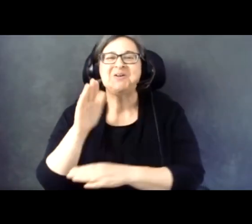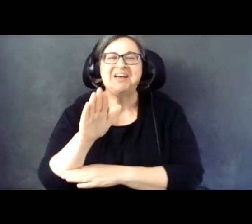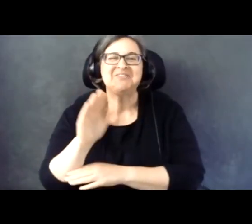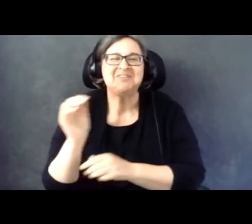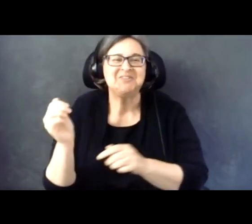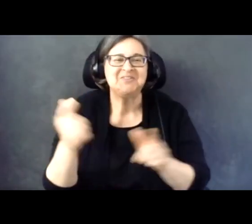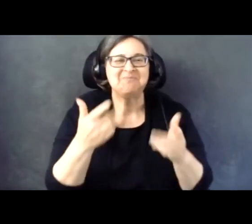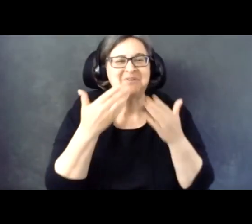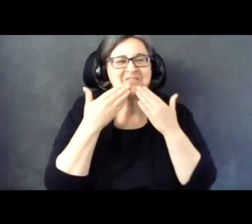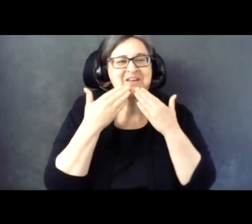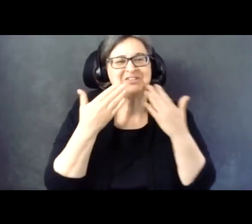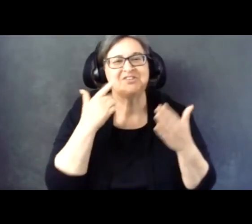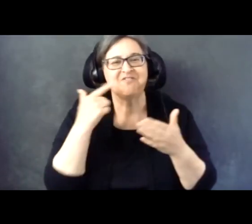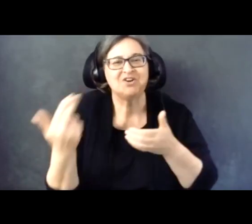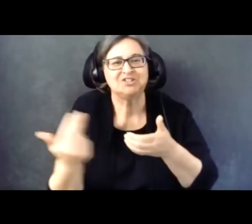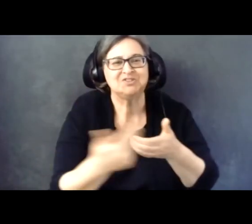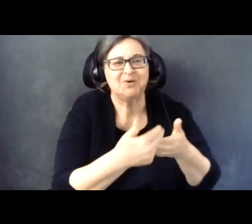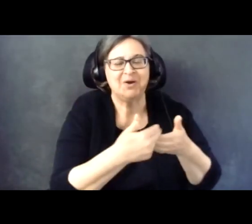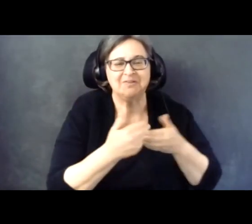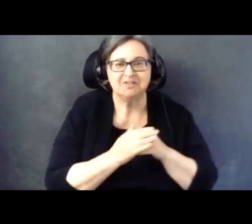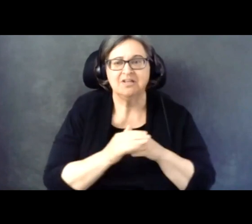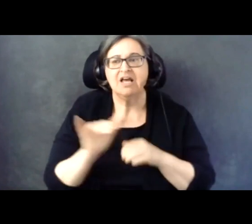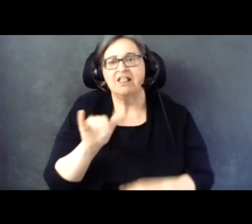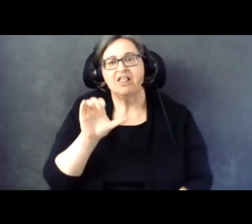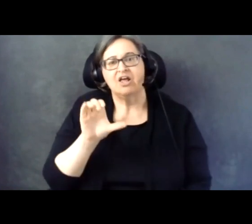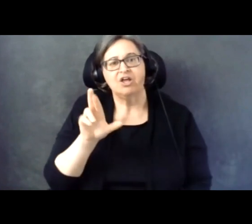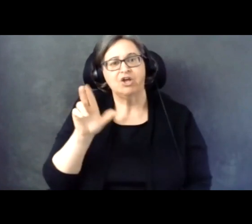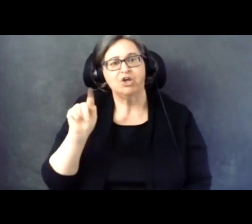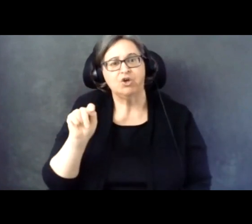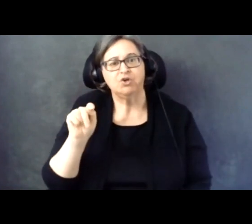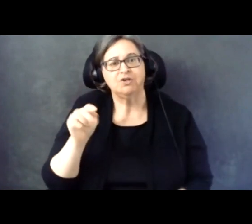Thank you so much for joining us, as Curt mentioned, my name is Robin Troutman, and